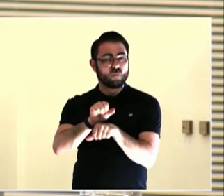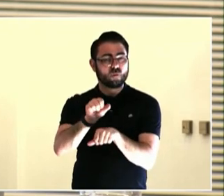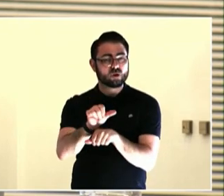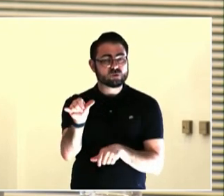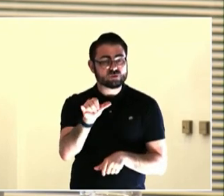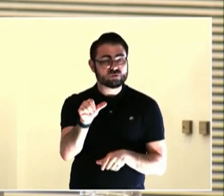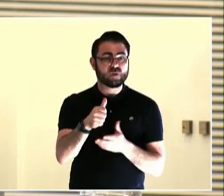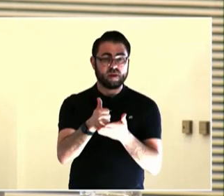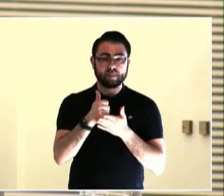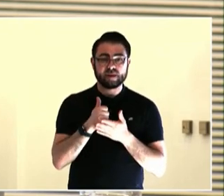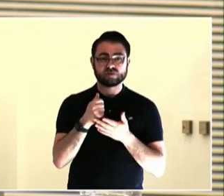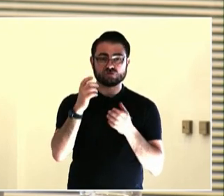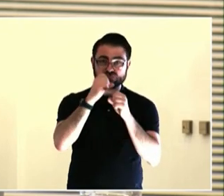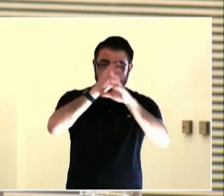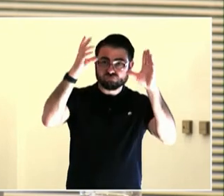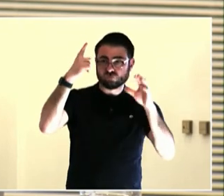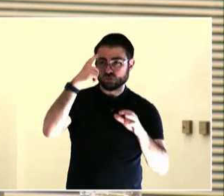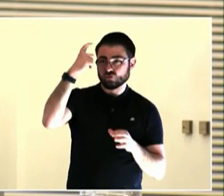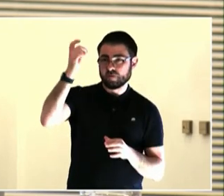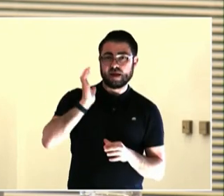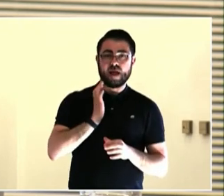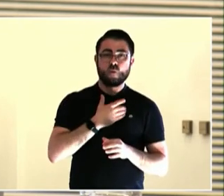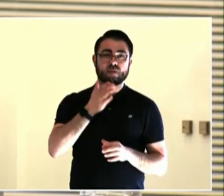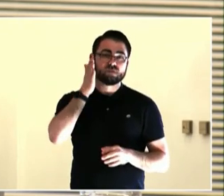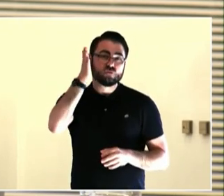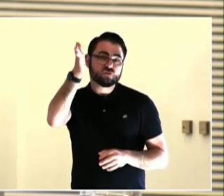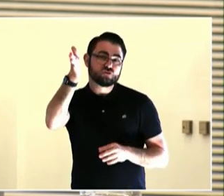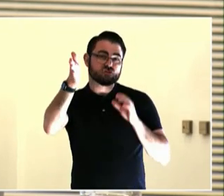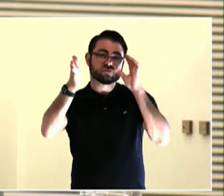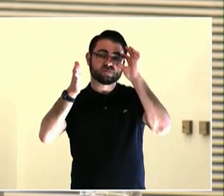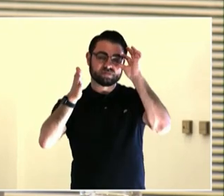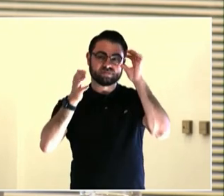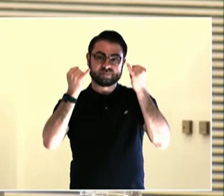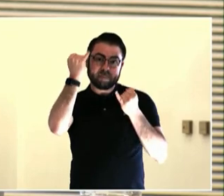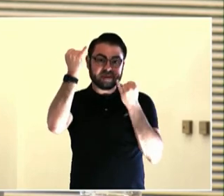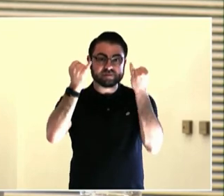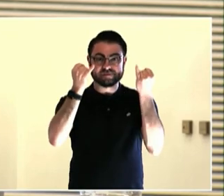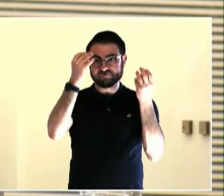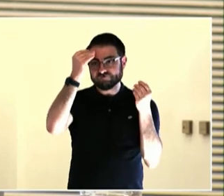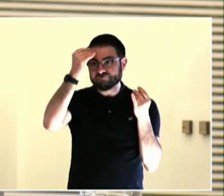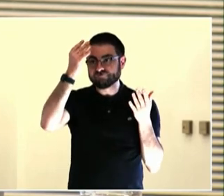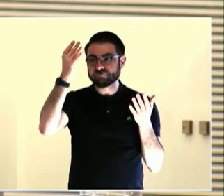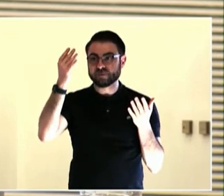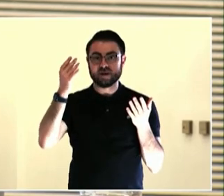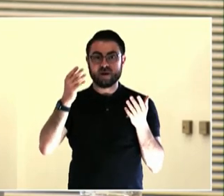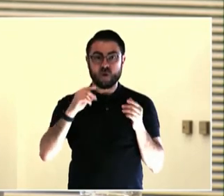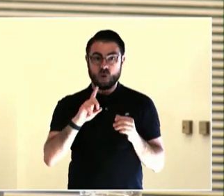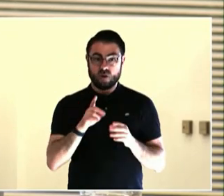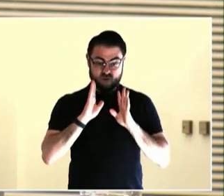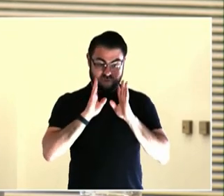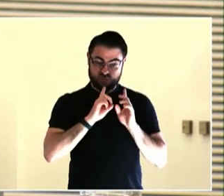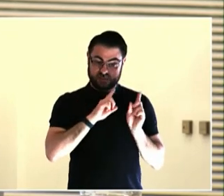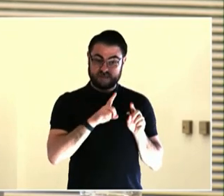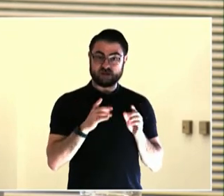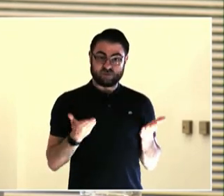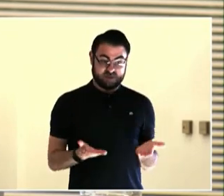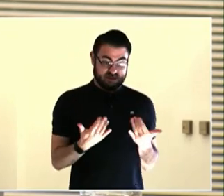You know, mentors, youth professionals, they deserve a living wage. They shouldn't have to use the